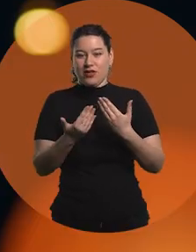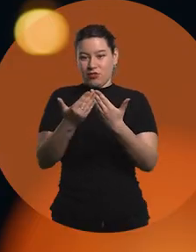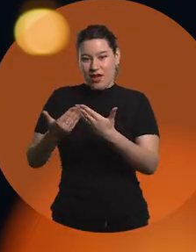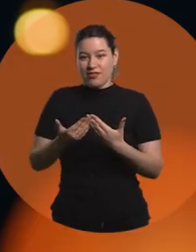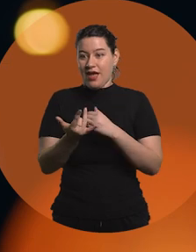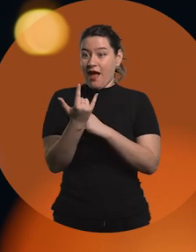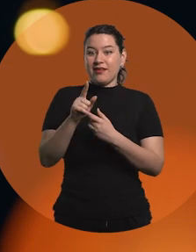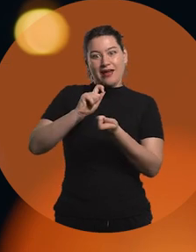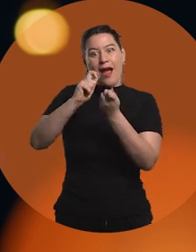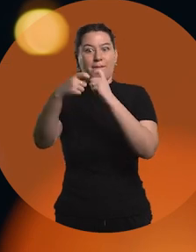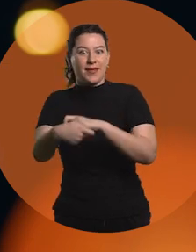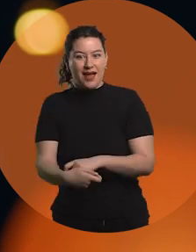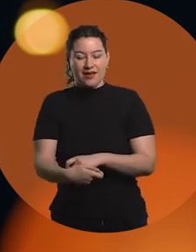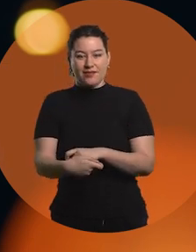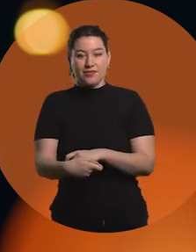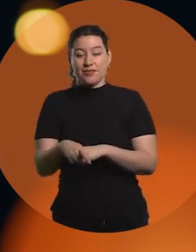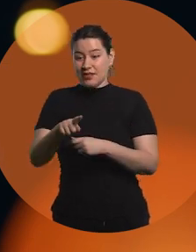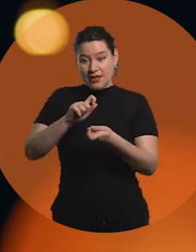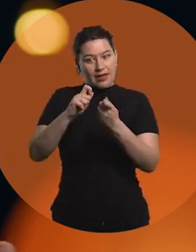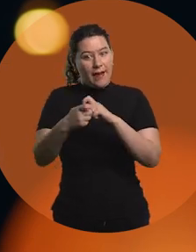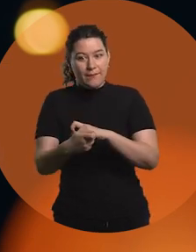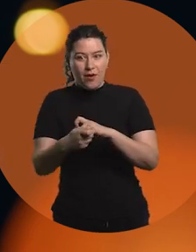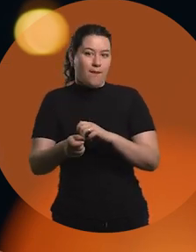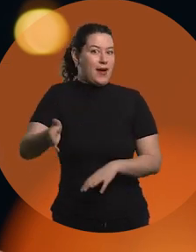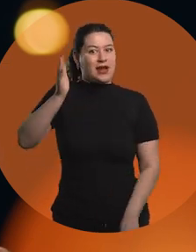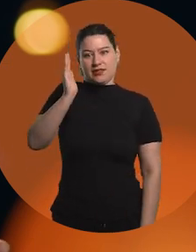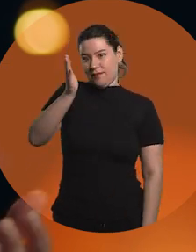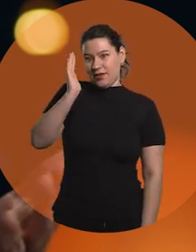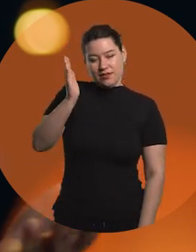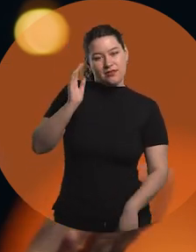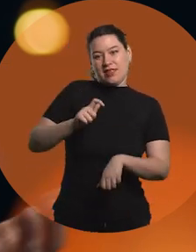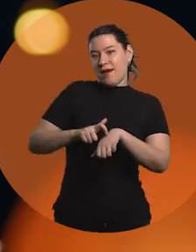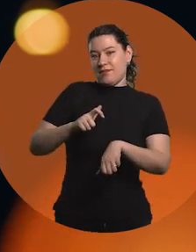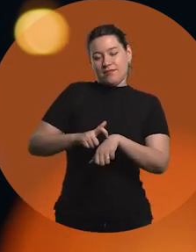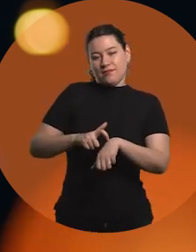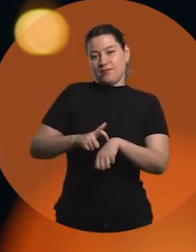that is also something that changed. I also believe that this change is here to stay.